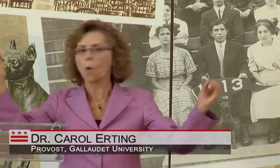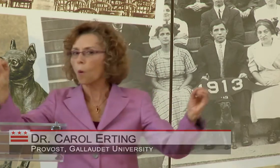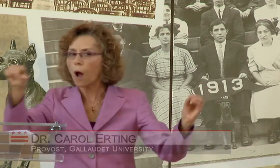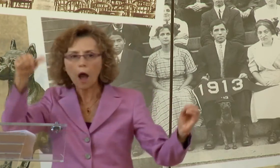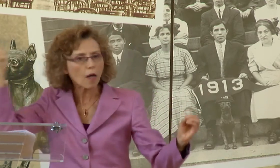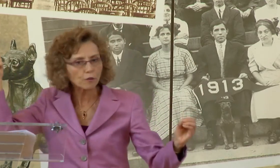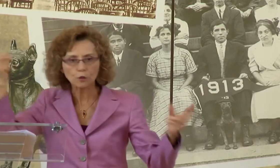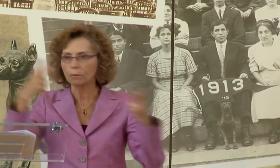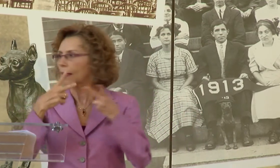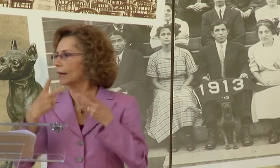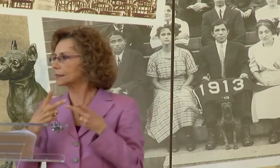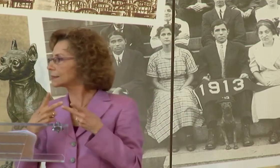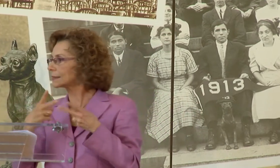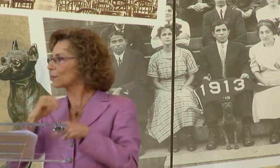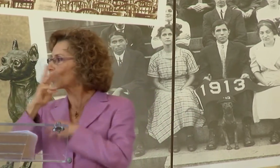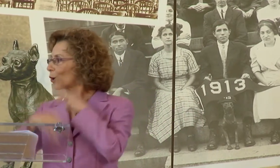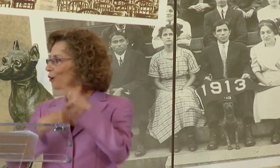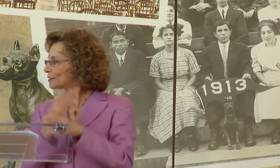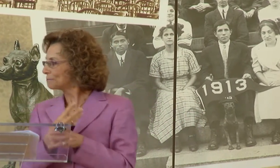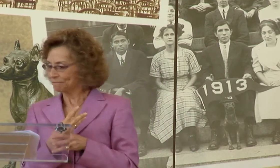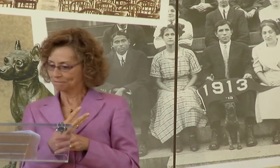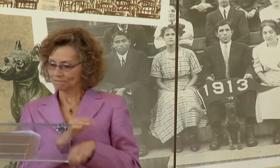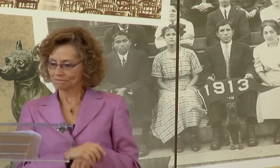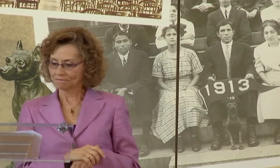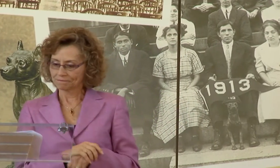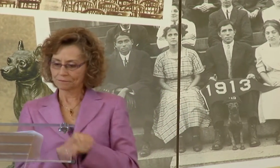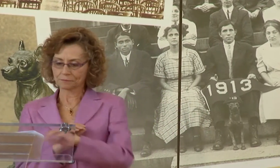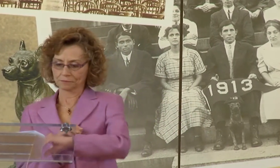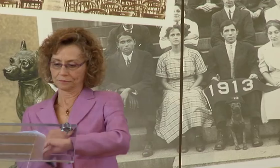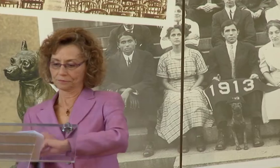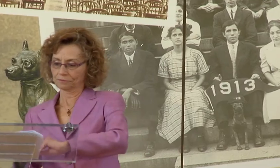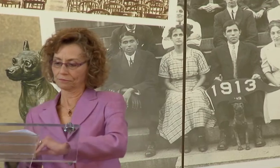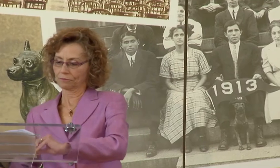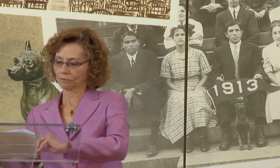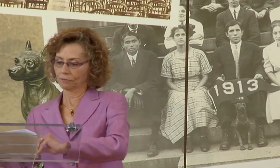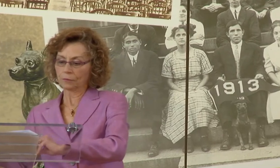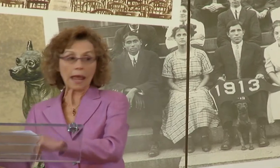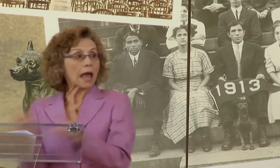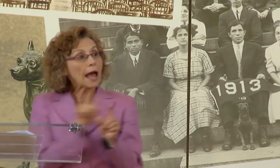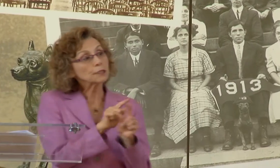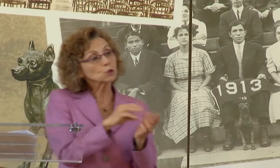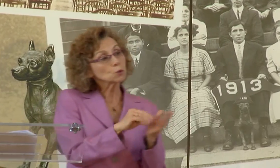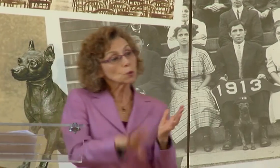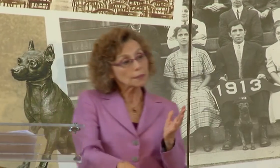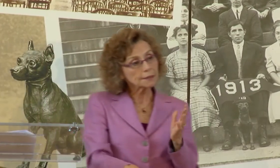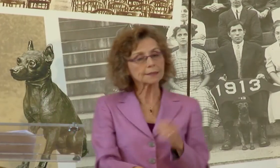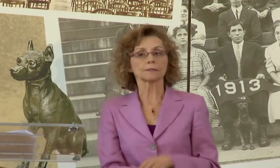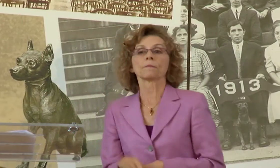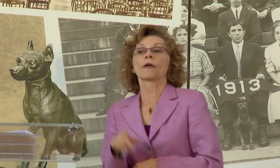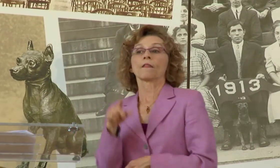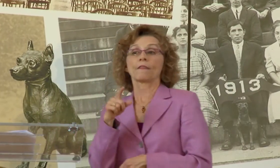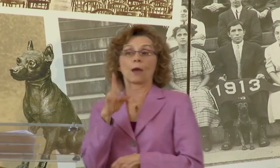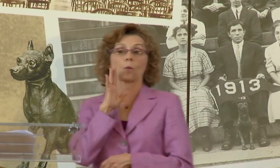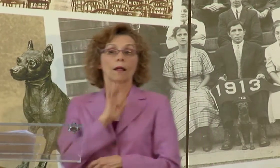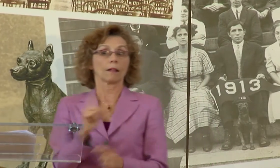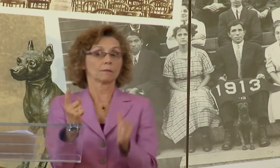OF DIFFERENT EXPERIENCES, EXPERIENCES THAT THEY CAN GET NO WHERE ELSE IN THE WORLD.